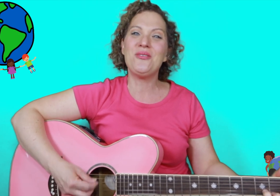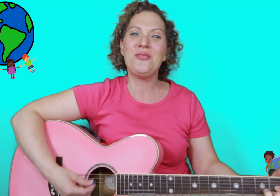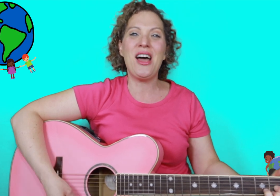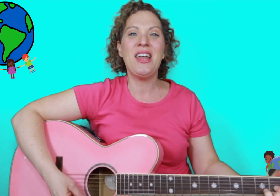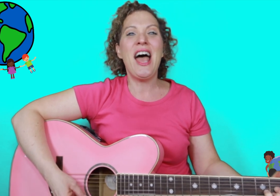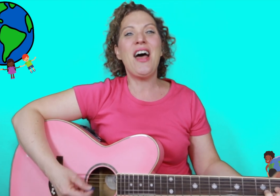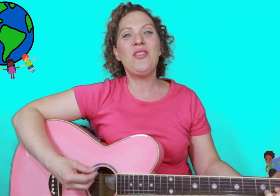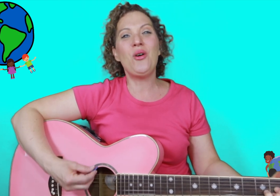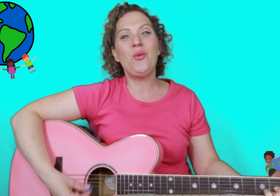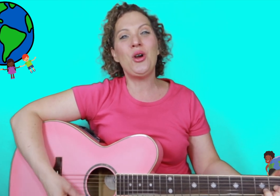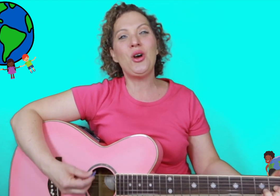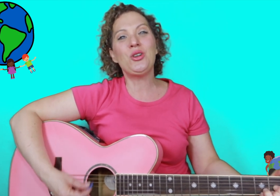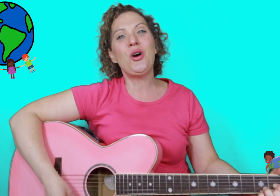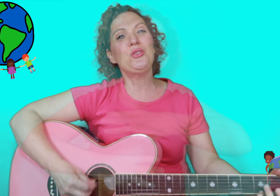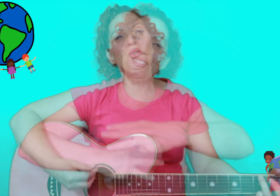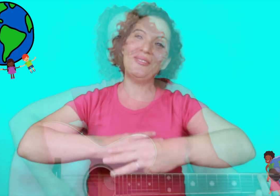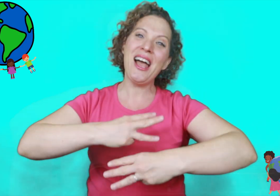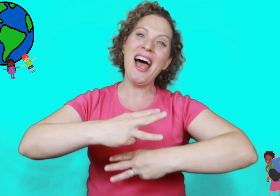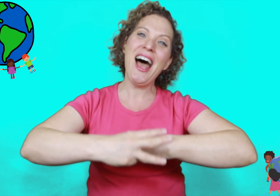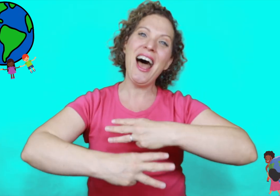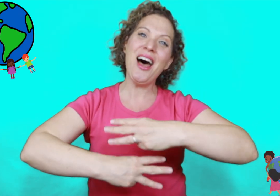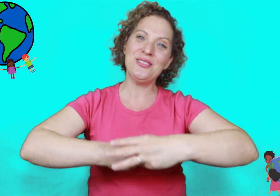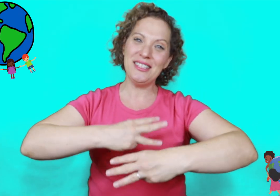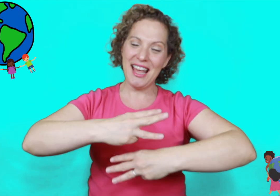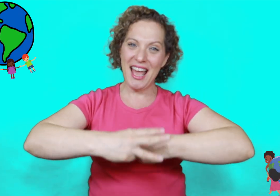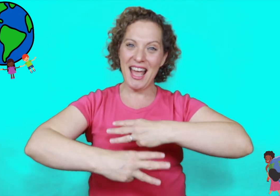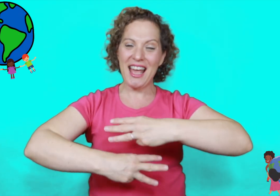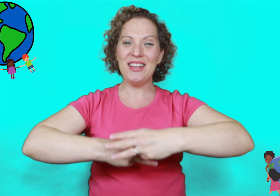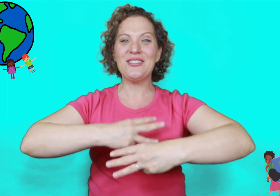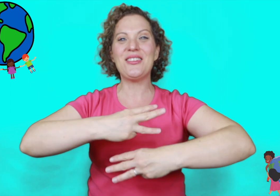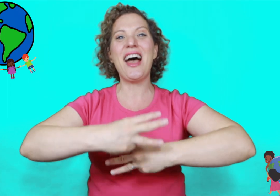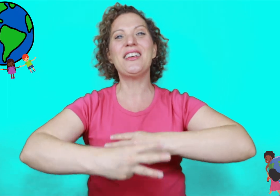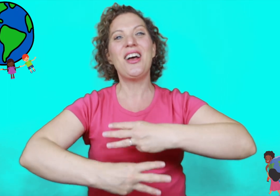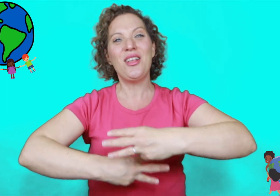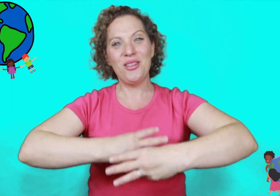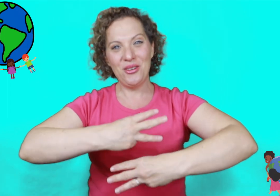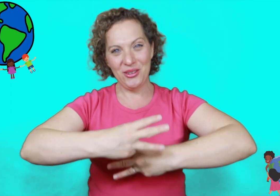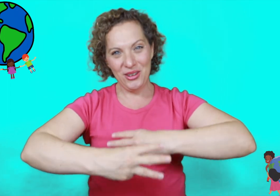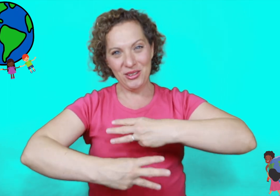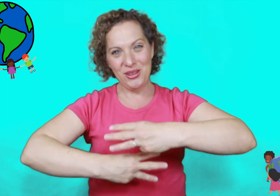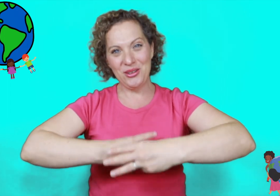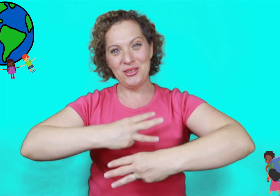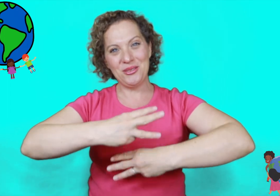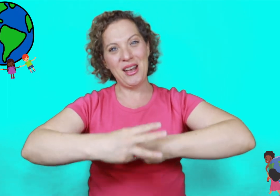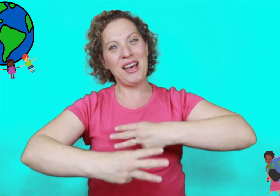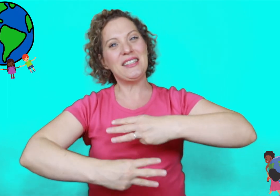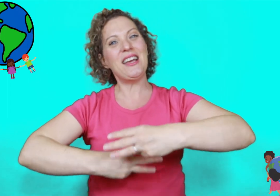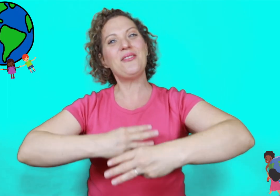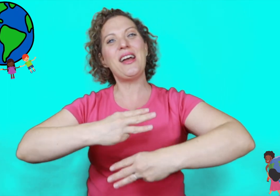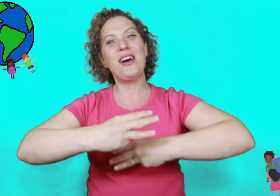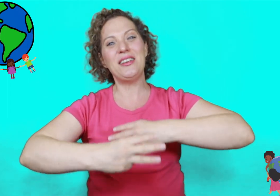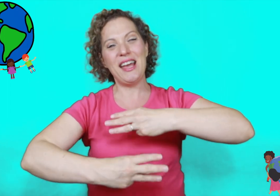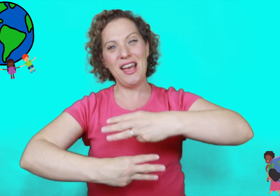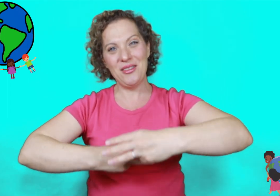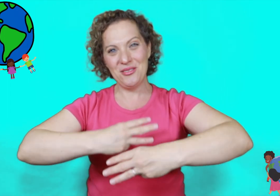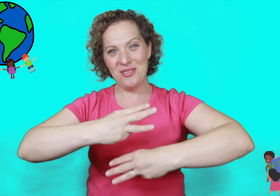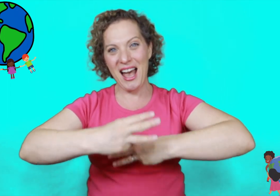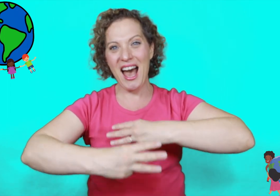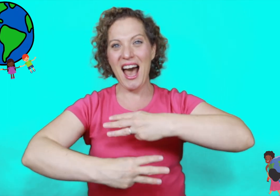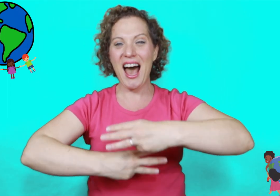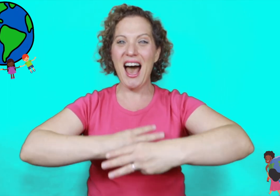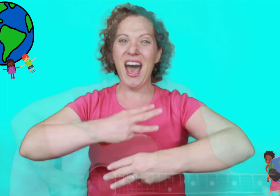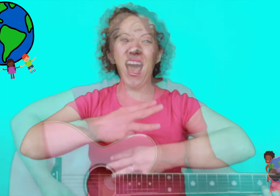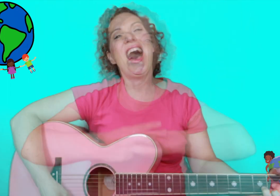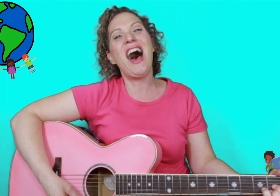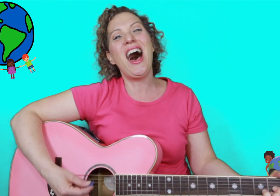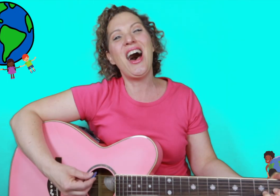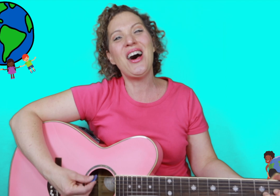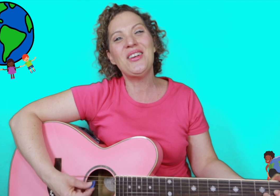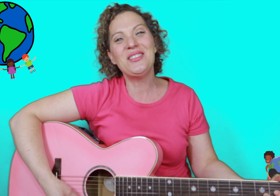around and the world goes round and round the world goes round and round and round